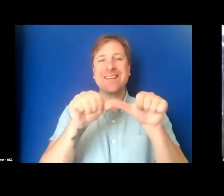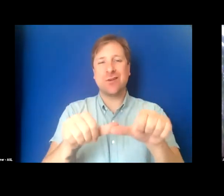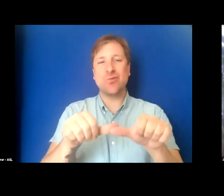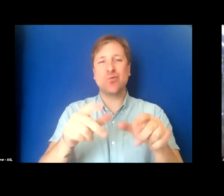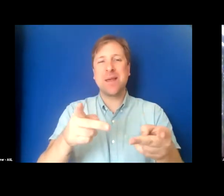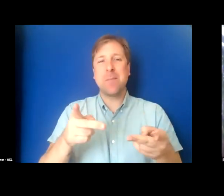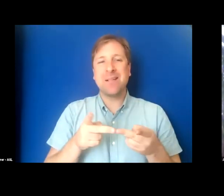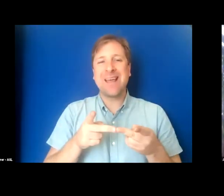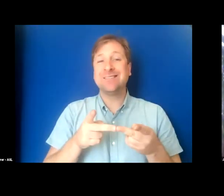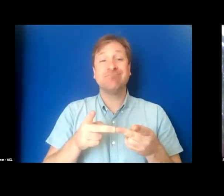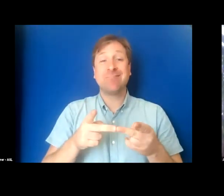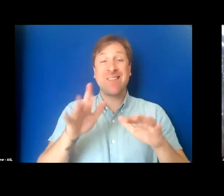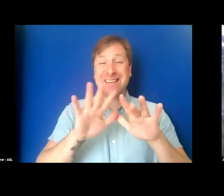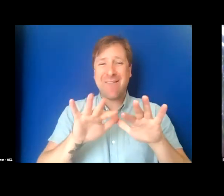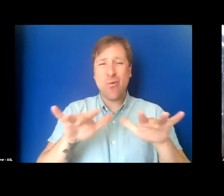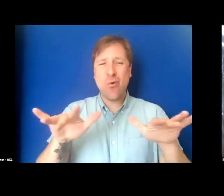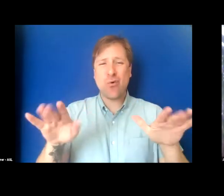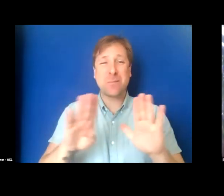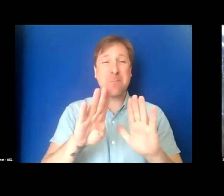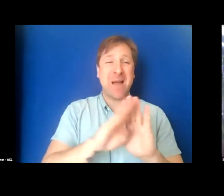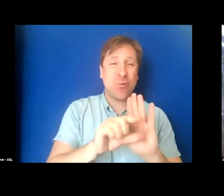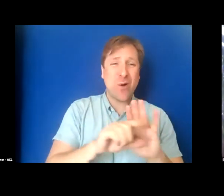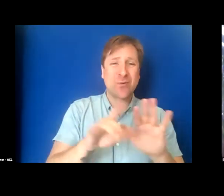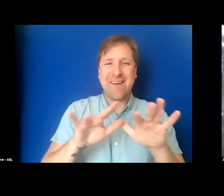from diverse backgrounds and perspectives to live and gather together.